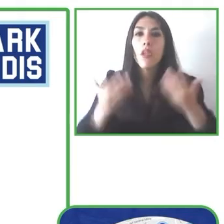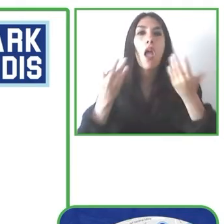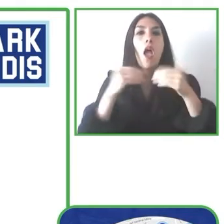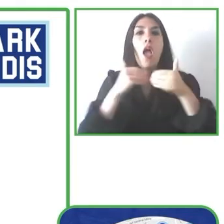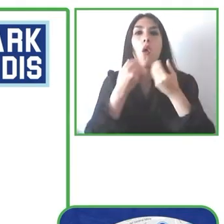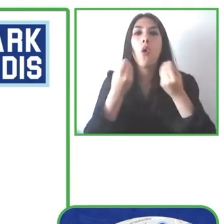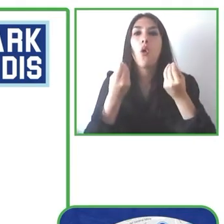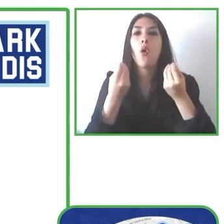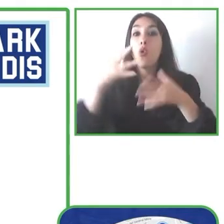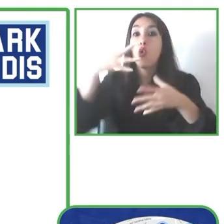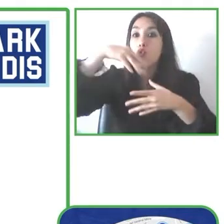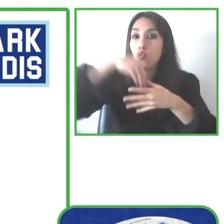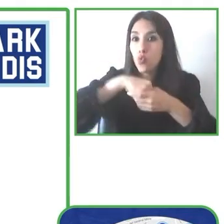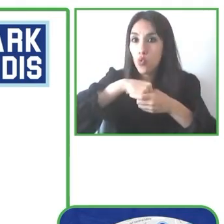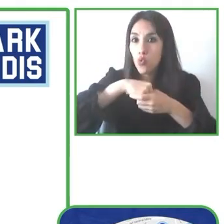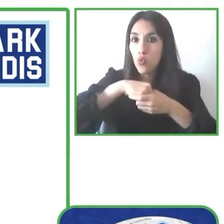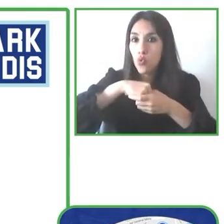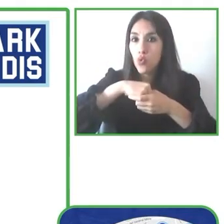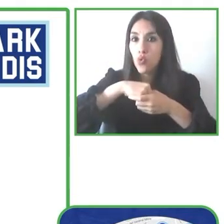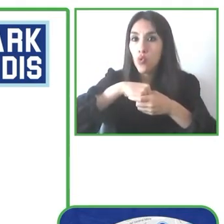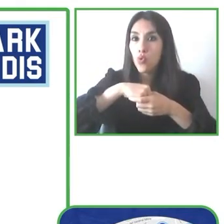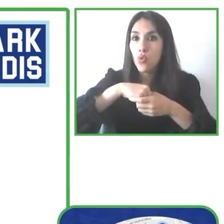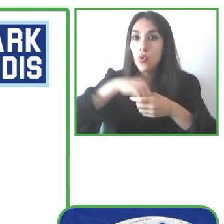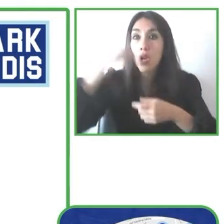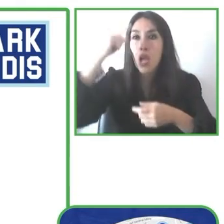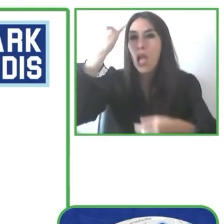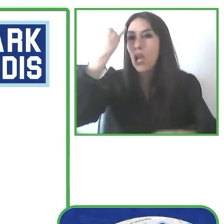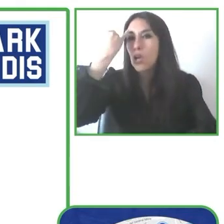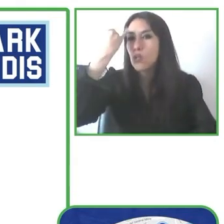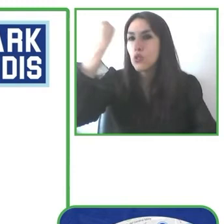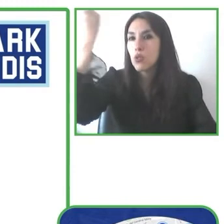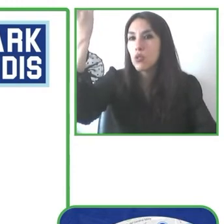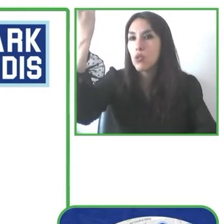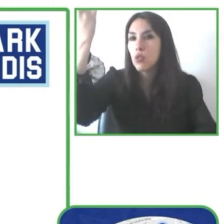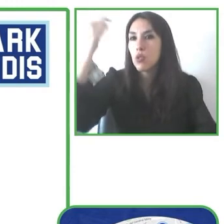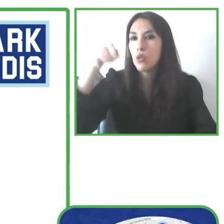It is based on one of the initiatives of AsoPMR,